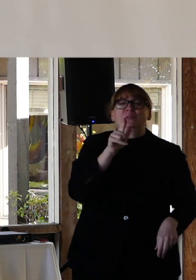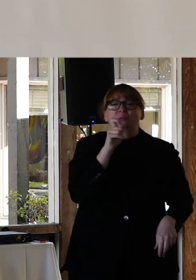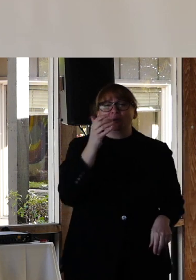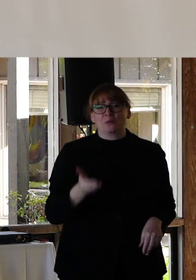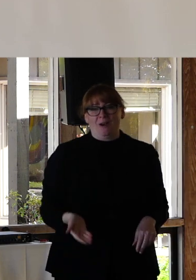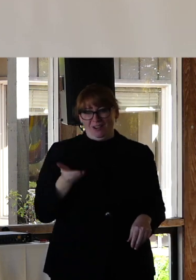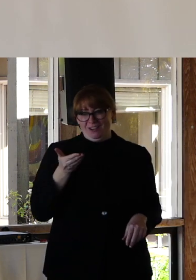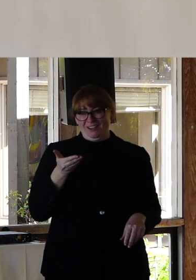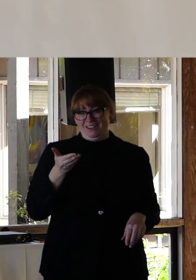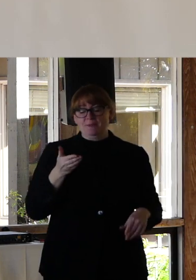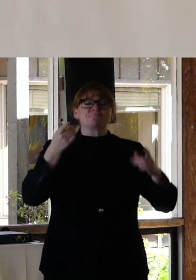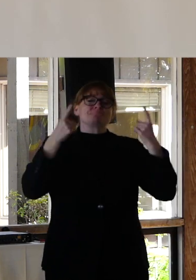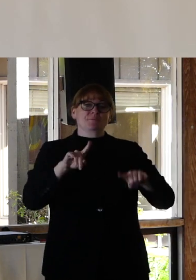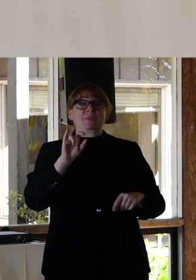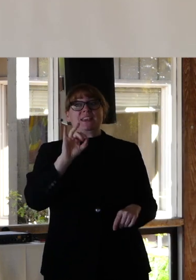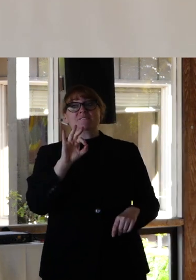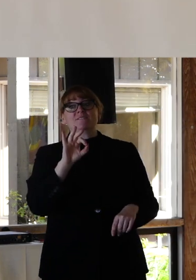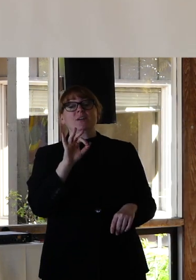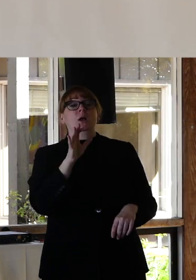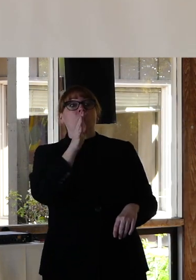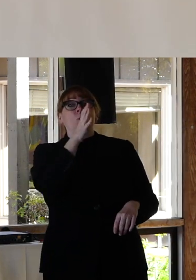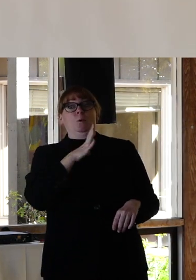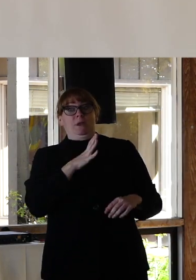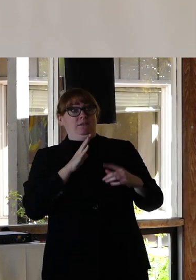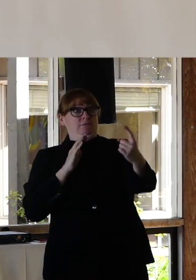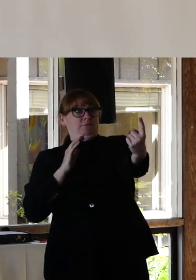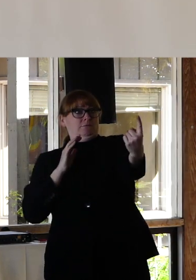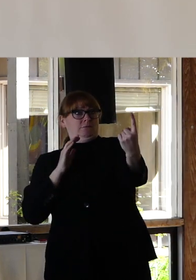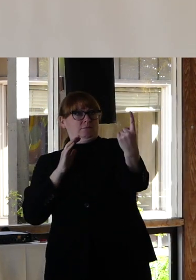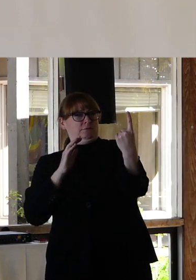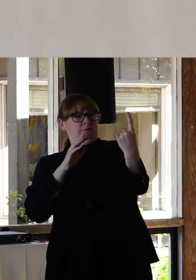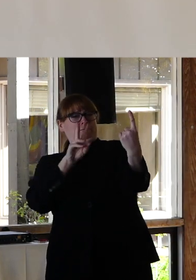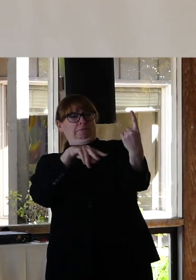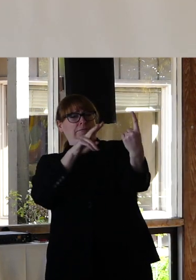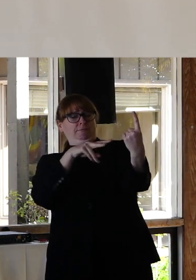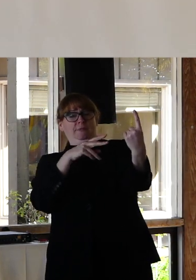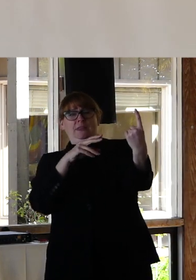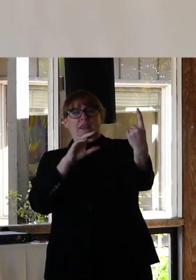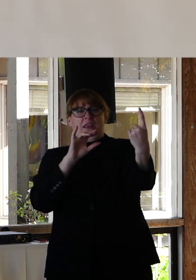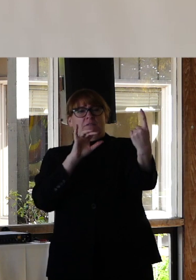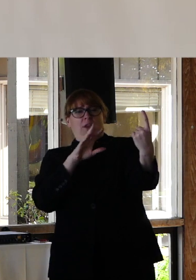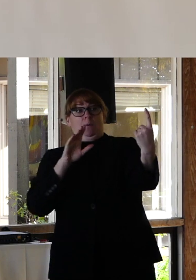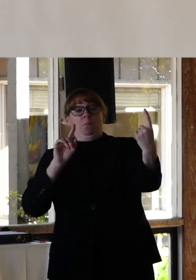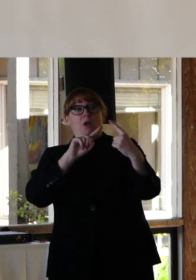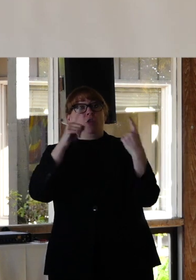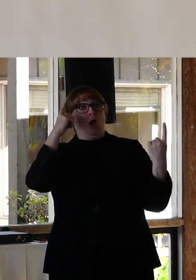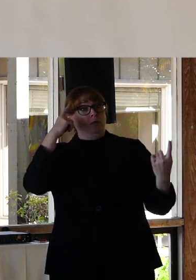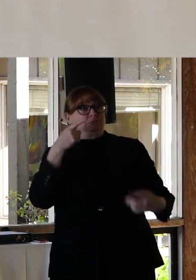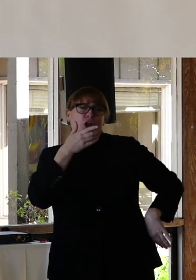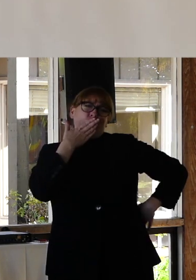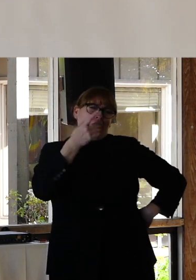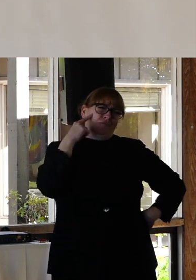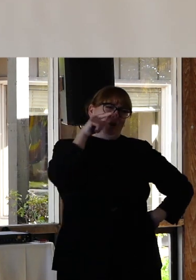So if your follow up reaction to seeing a woman in an outfit that you don't think is flattering is, you know what, good for her for wearing what she wants to wear because